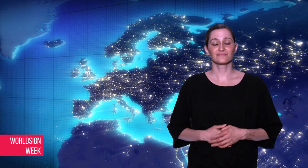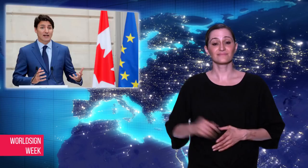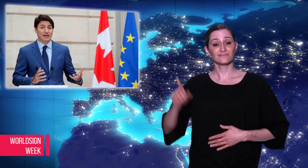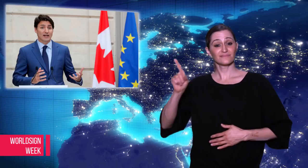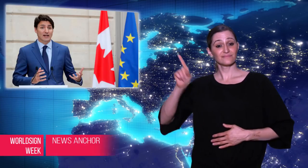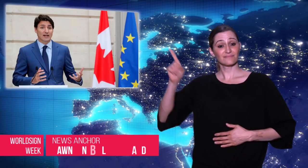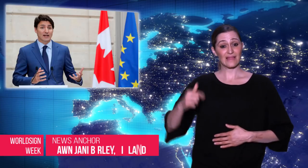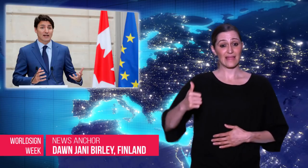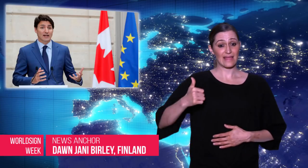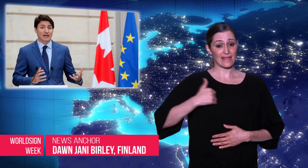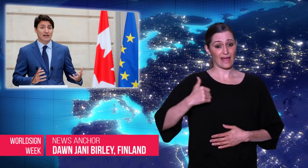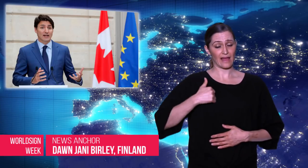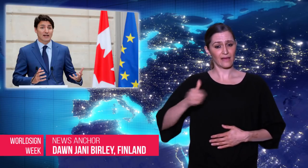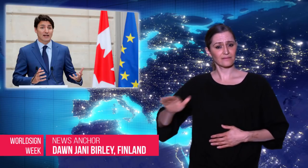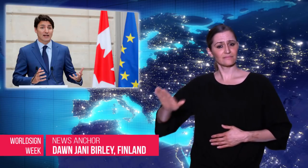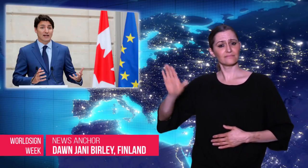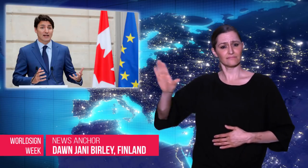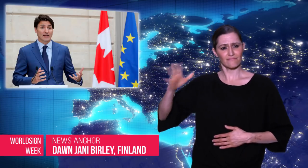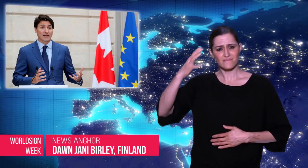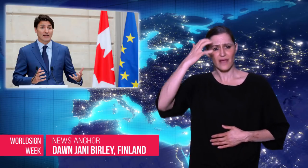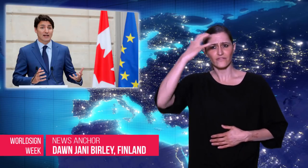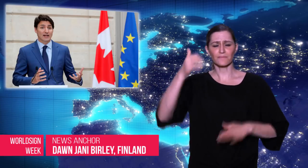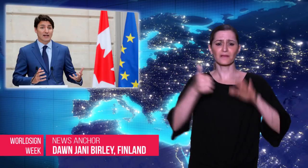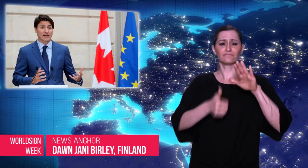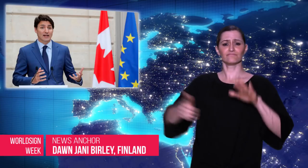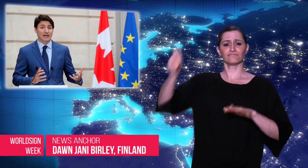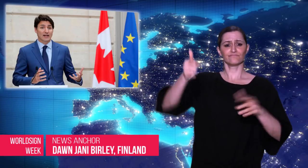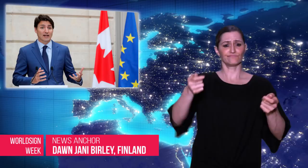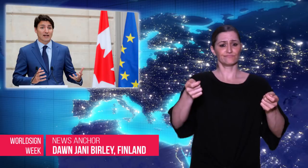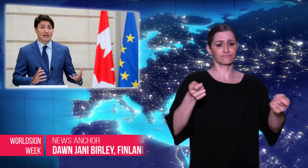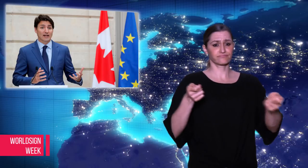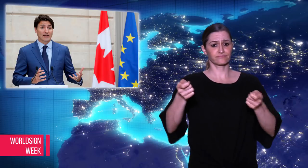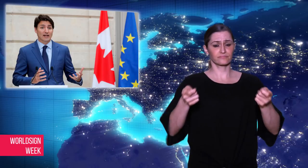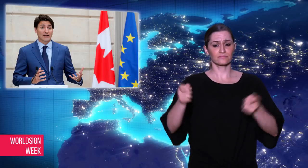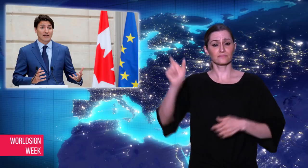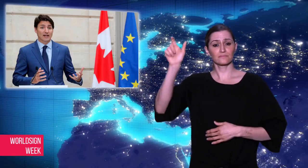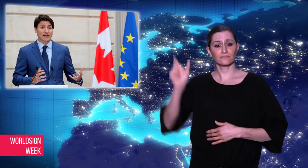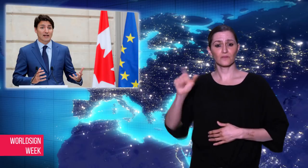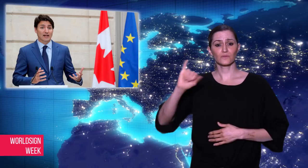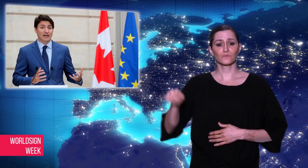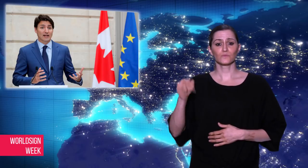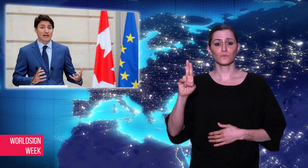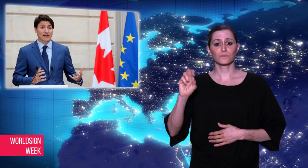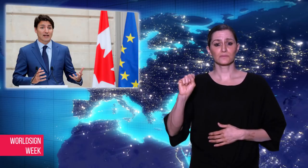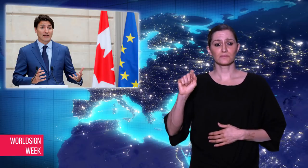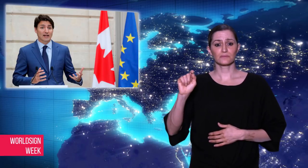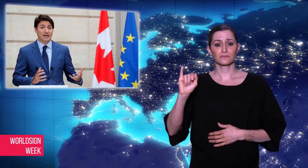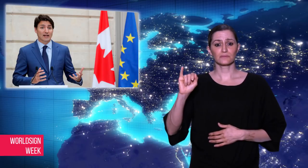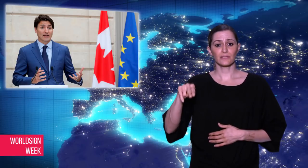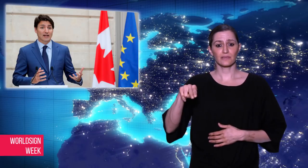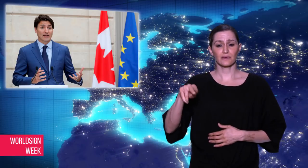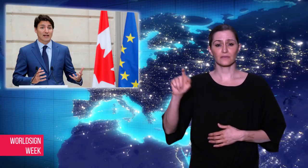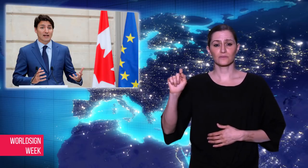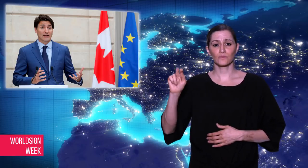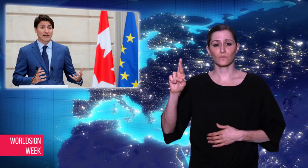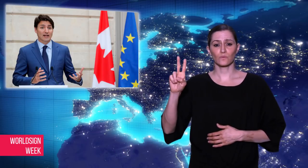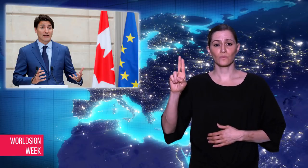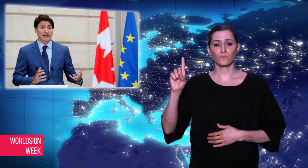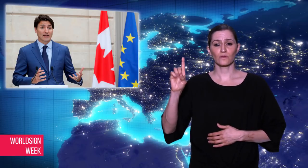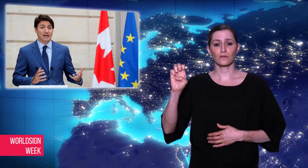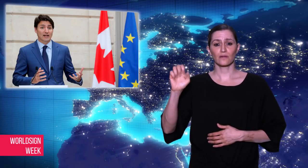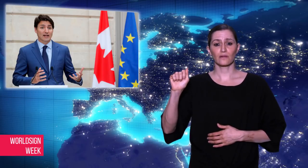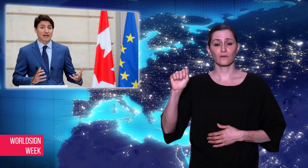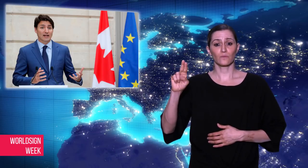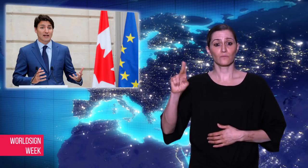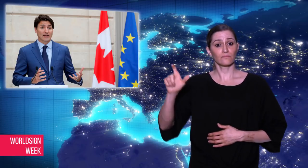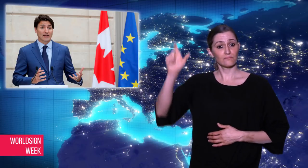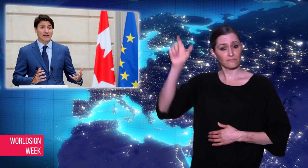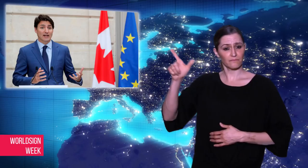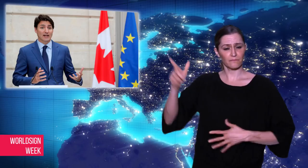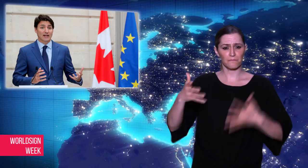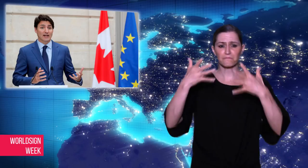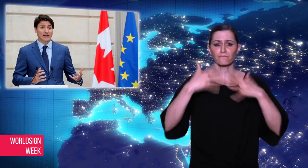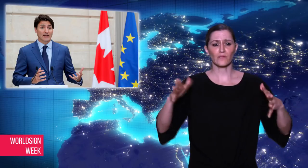Dawn: Canadian Prime Minister Justin Trudeau